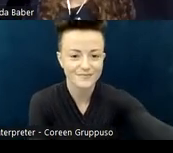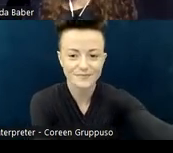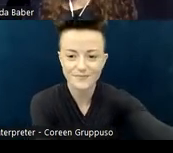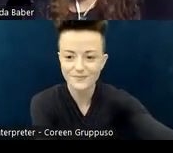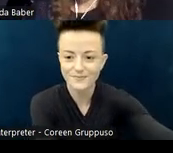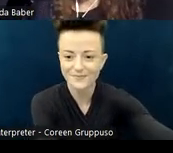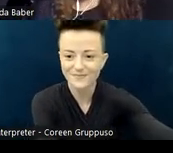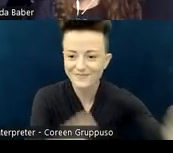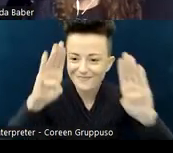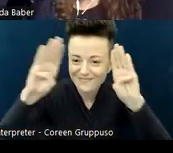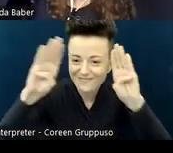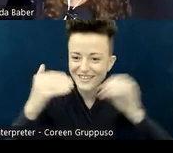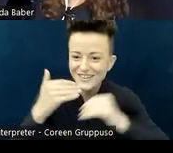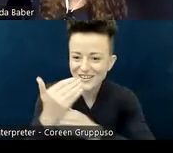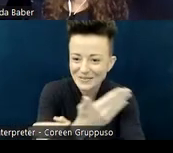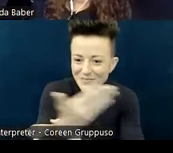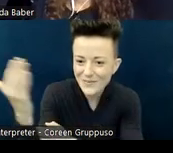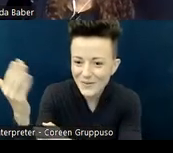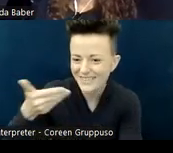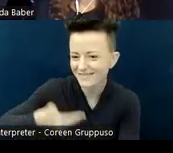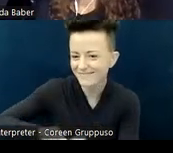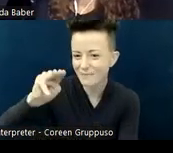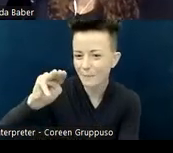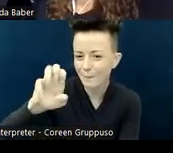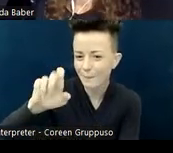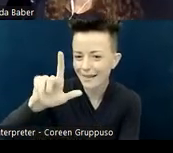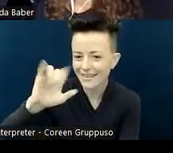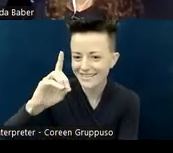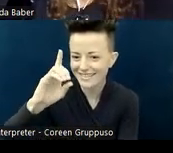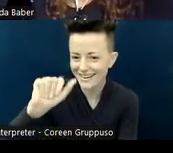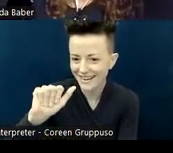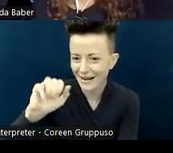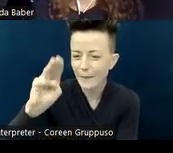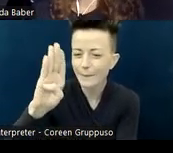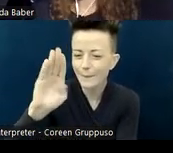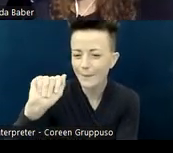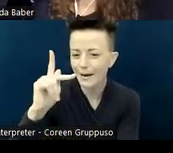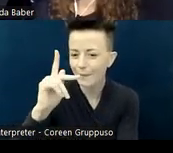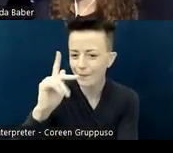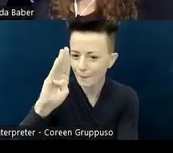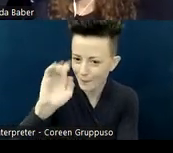Good morning, everyone; this is Melinda Baber speaking. I am delighted to be invited